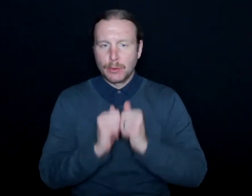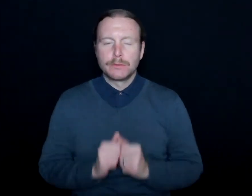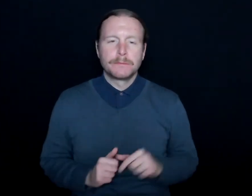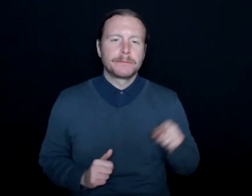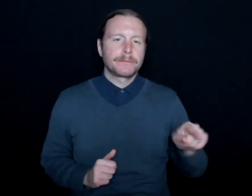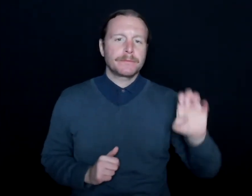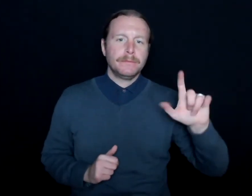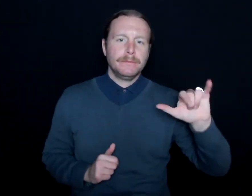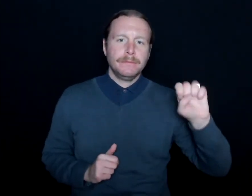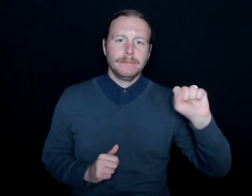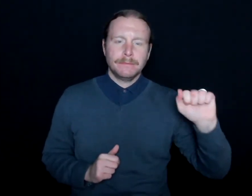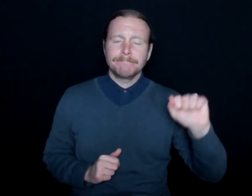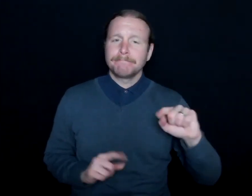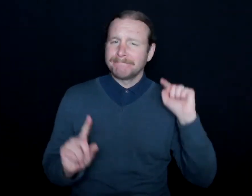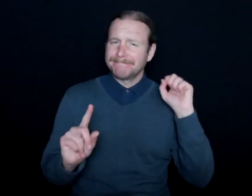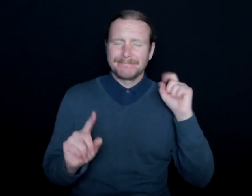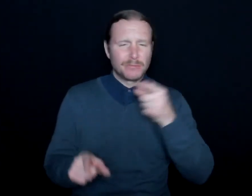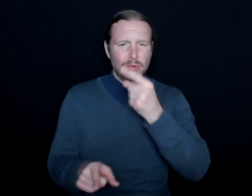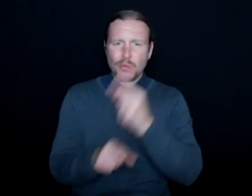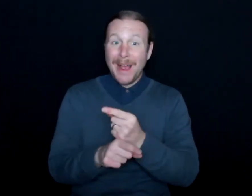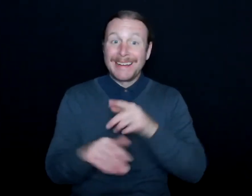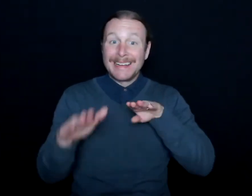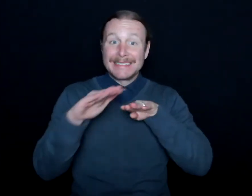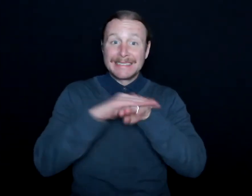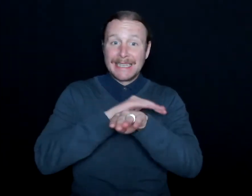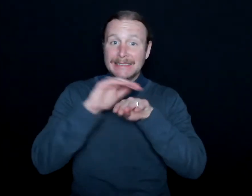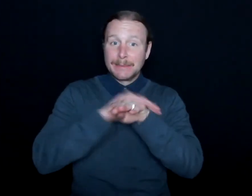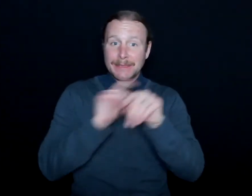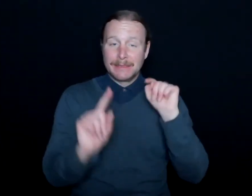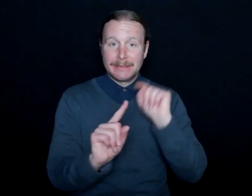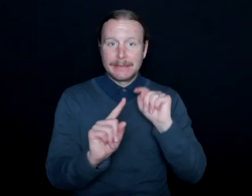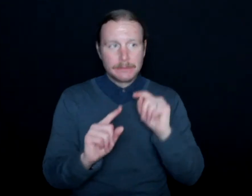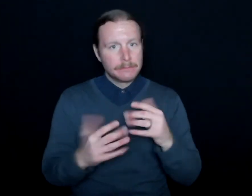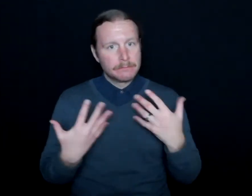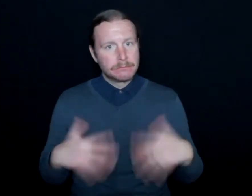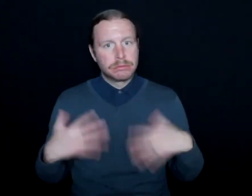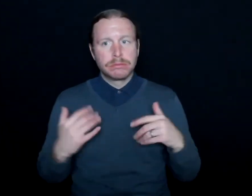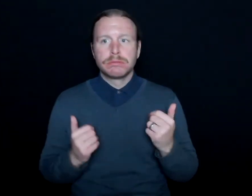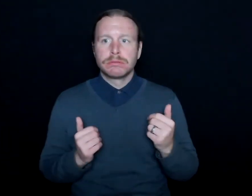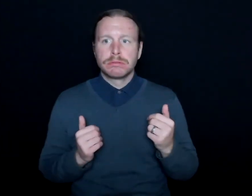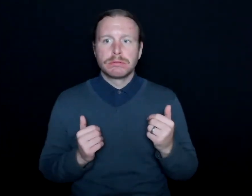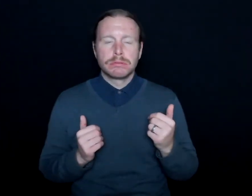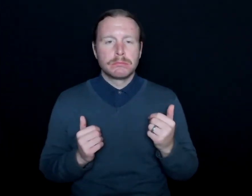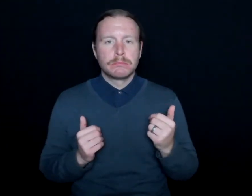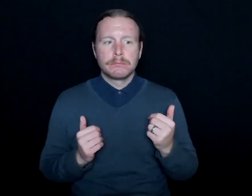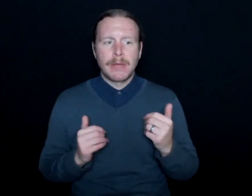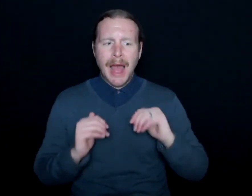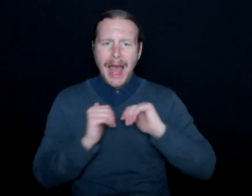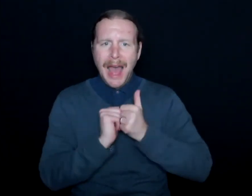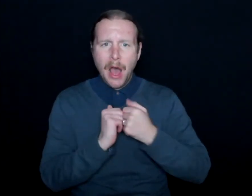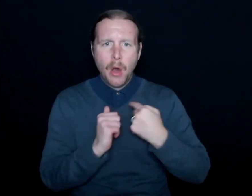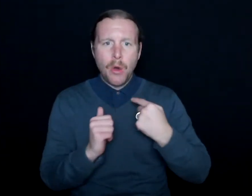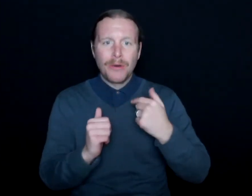I think accessibility, you mentioned, has really become, how are we going to avoid a lawsuit?